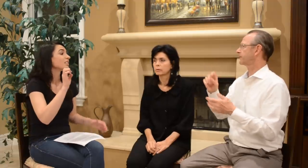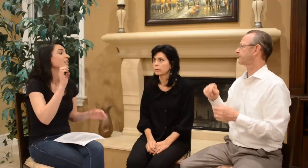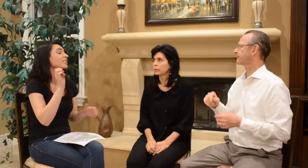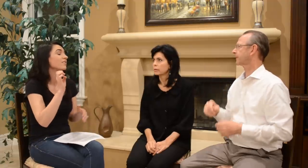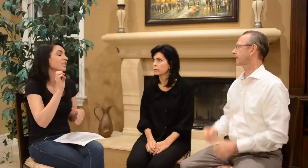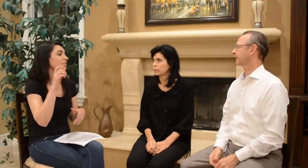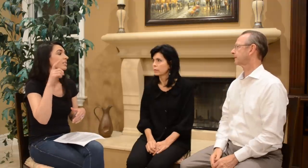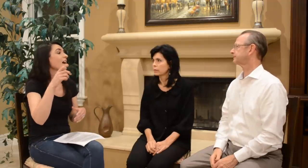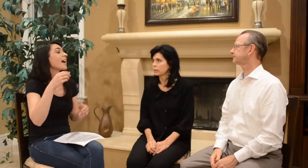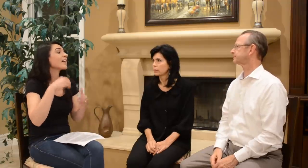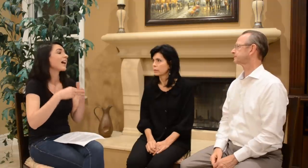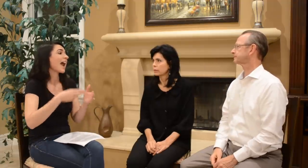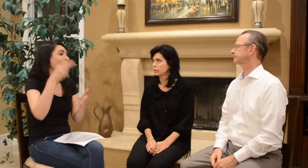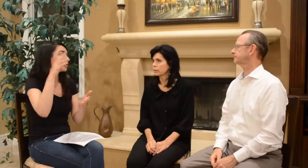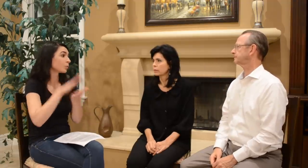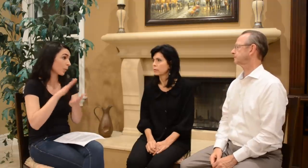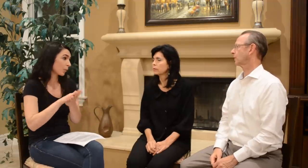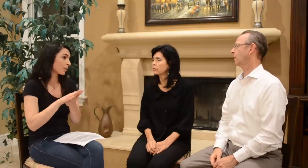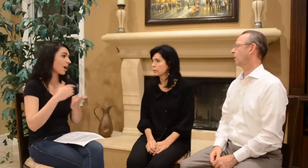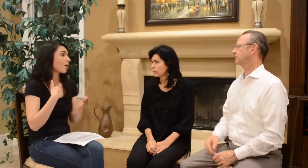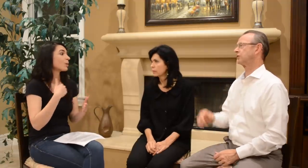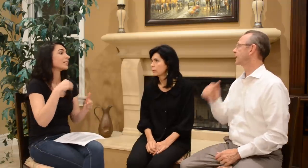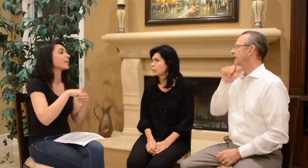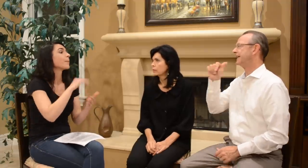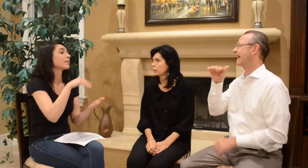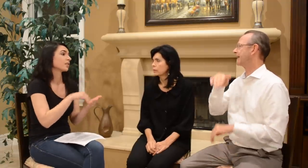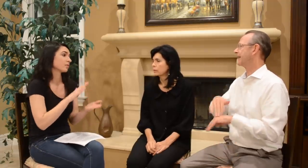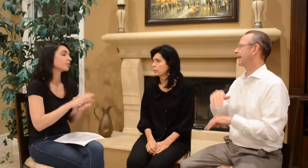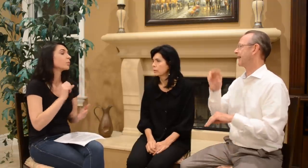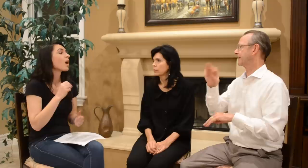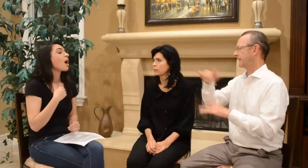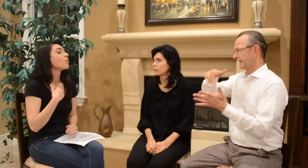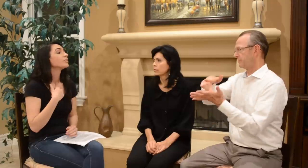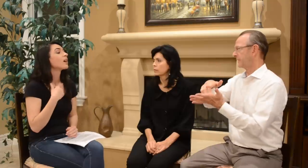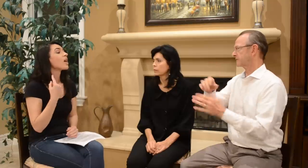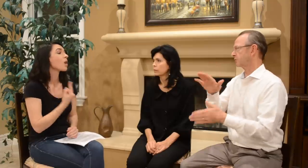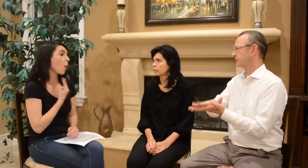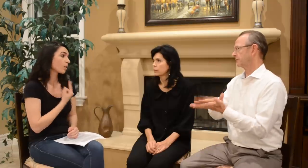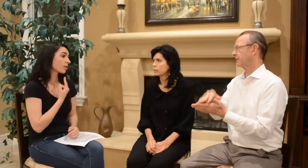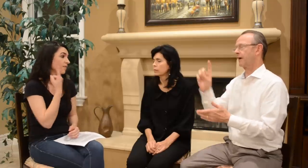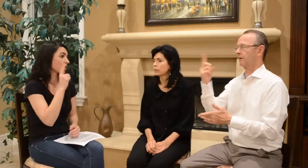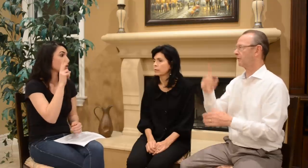Oh, Estefania… she was in high school, I was in middle school Dad: Not at middle school- you were alone.